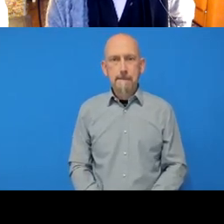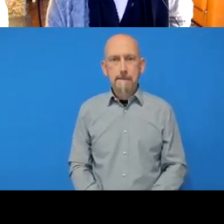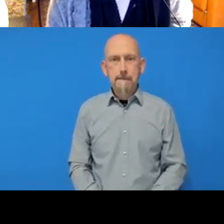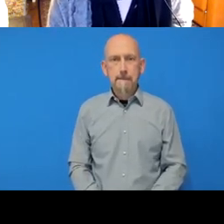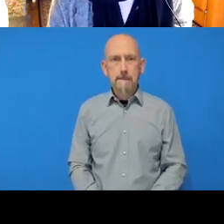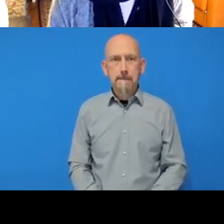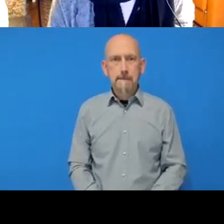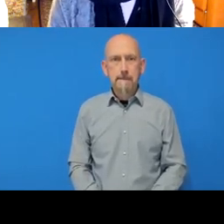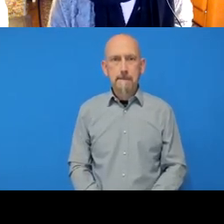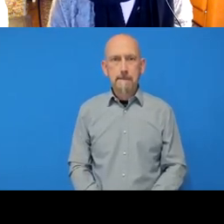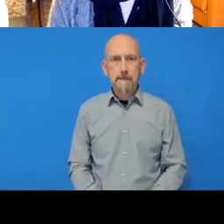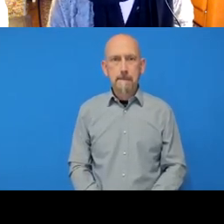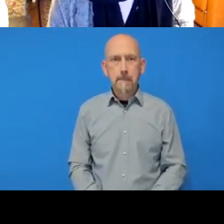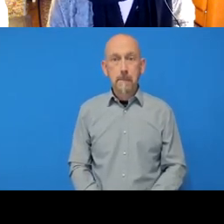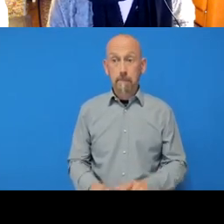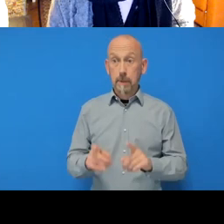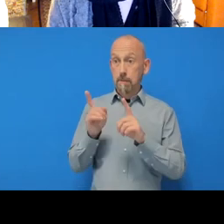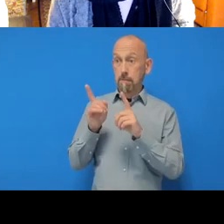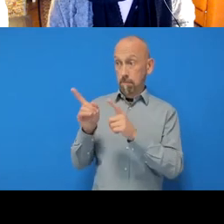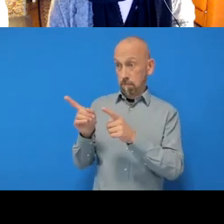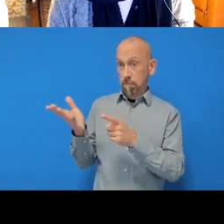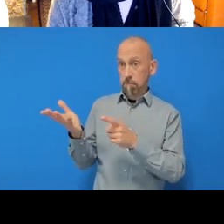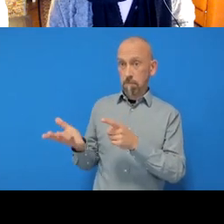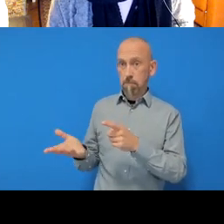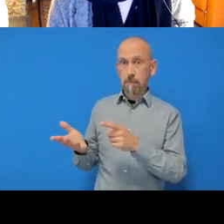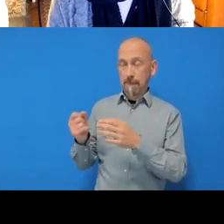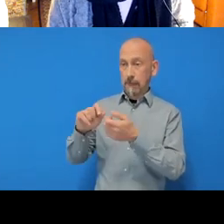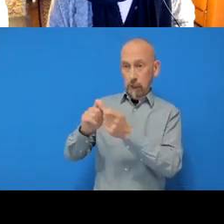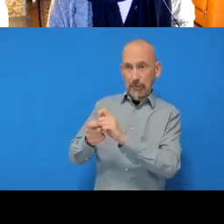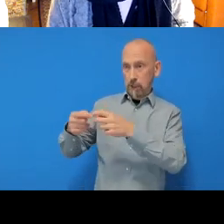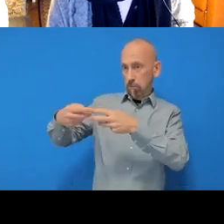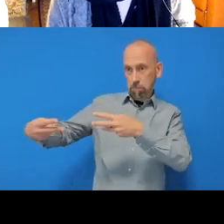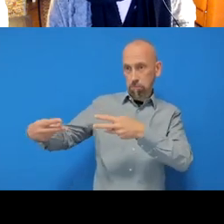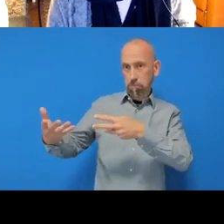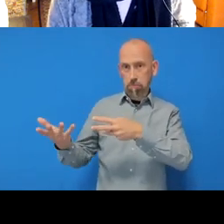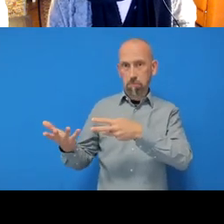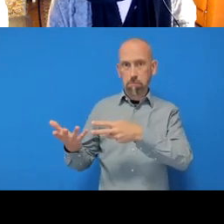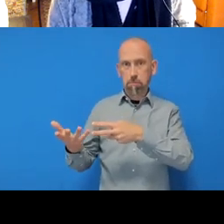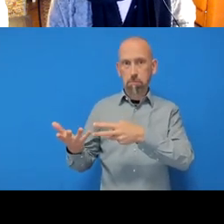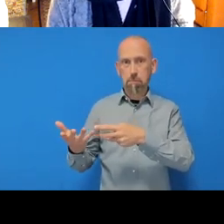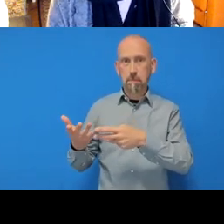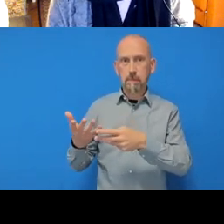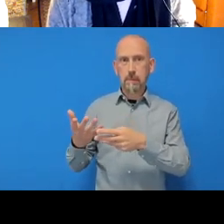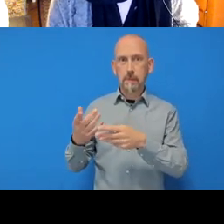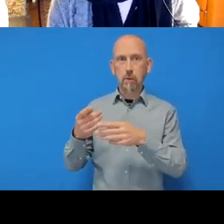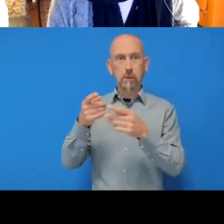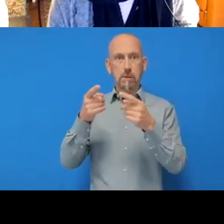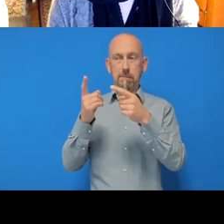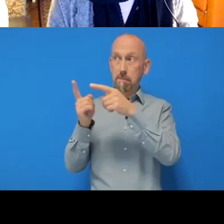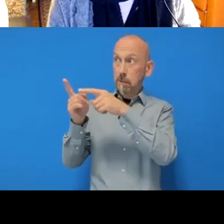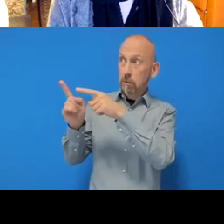Yep, so here it's picked up on the change automatically, right? So my current repository, it's my-repo, that's where you should be,